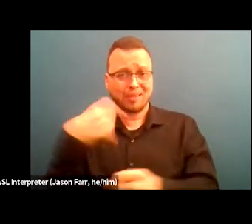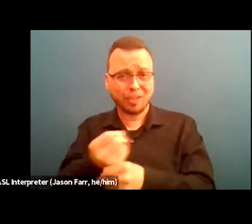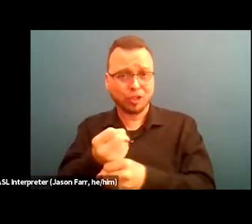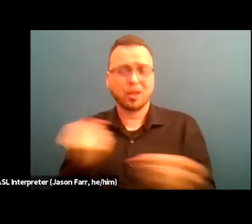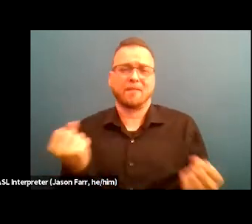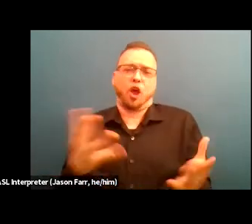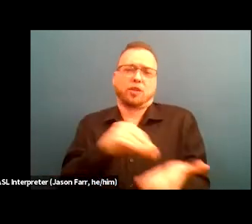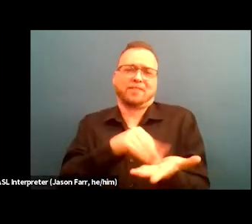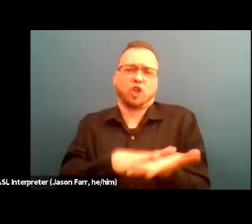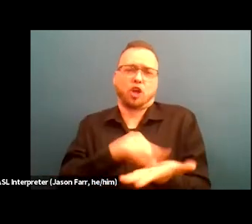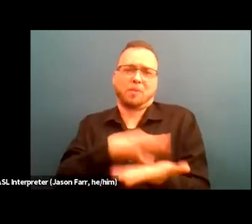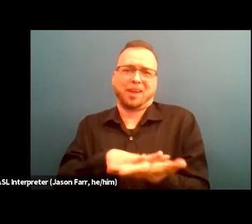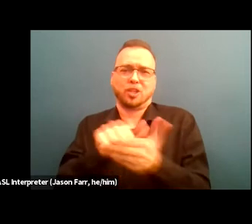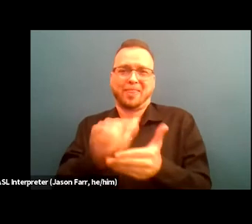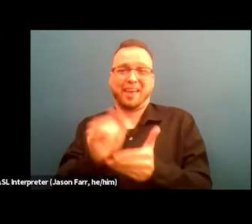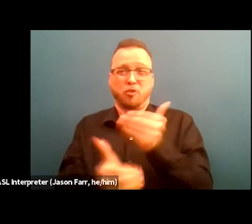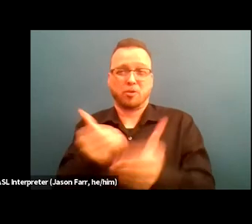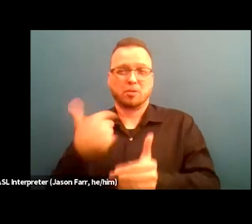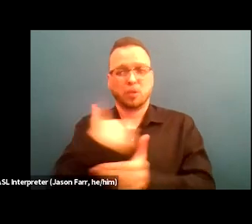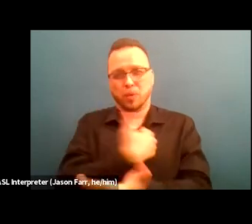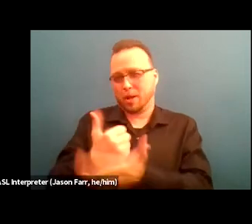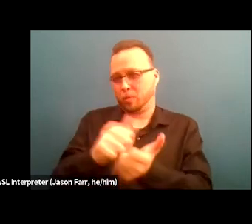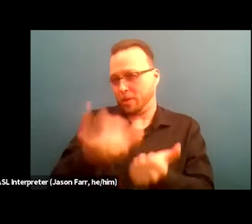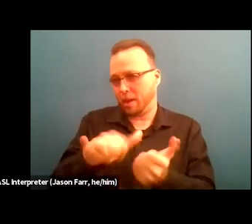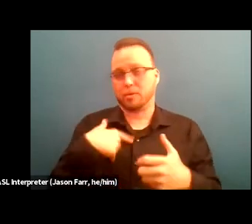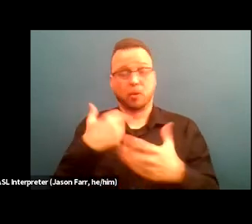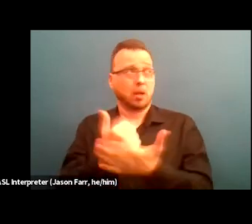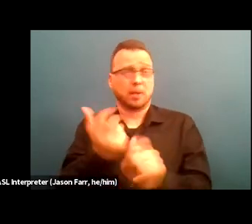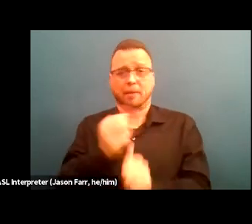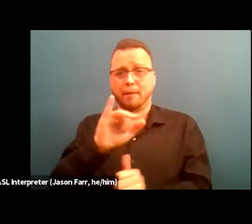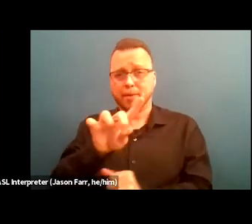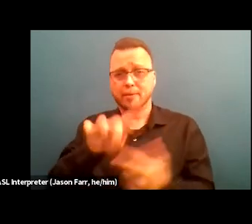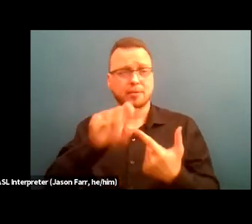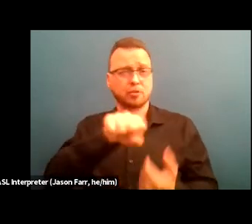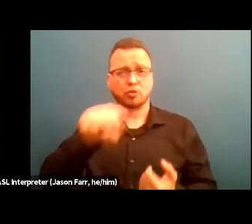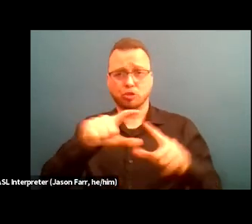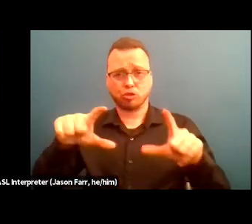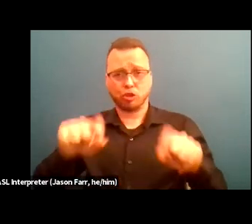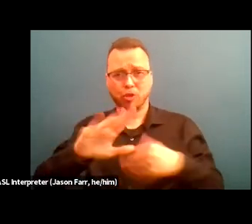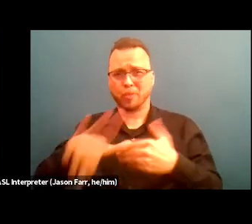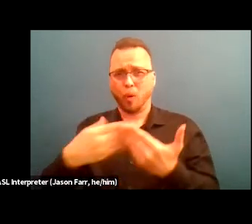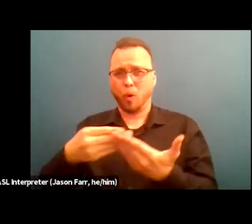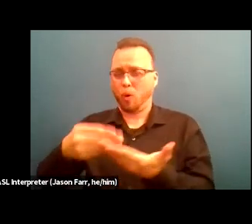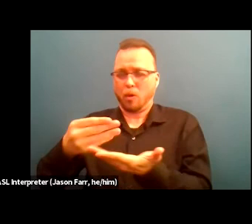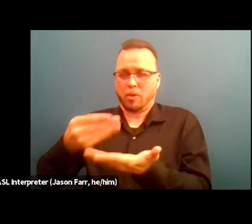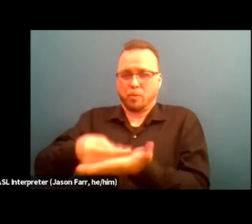We assist them with that, we help them get their IDs, their social security cards, all their income documents that is needed for these applications.